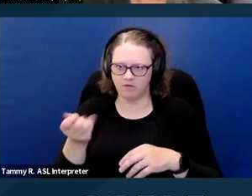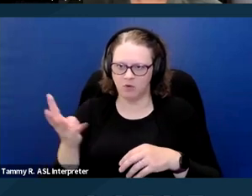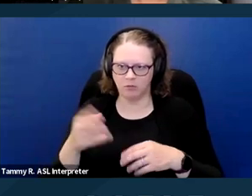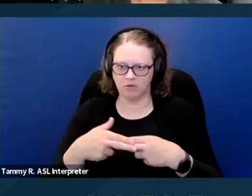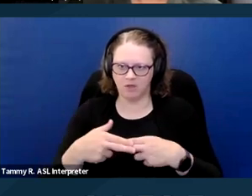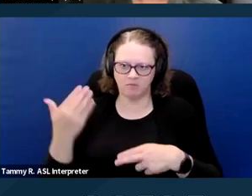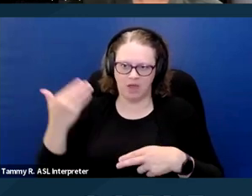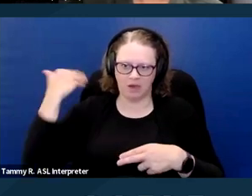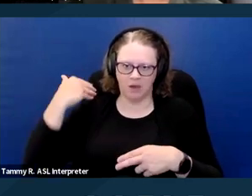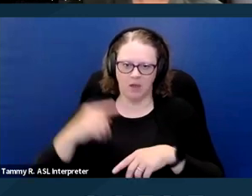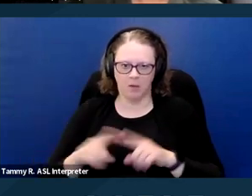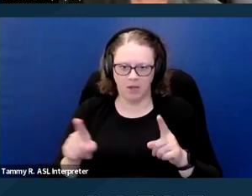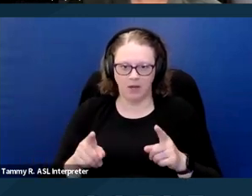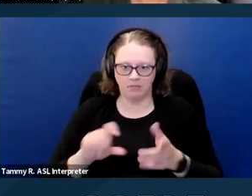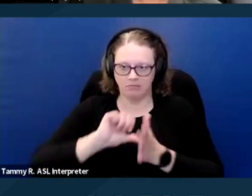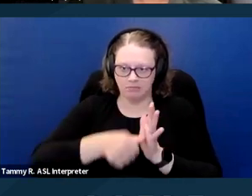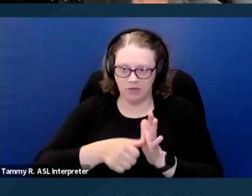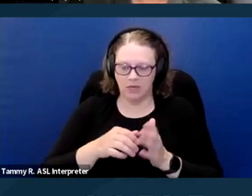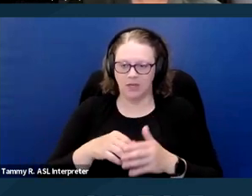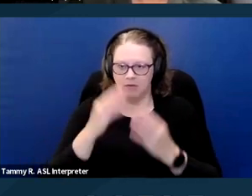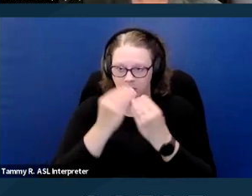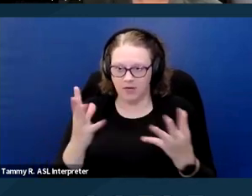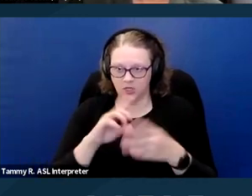that information about disability can come from other sources.